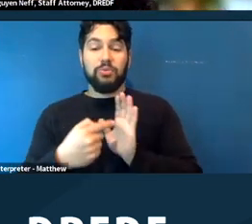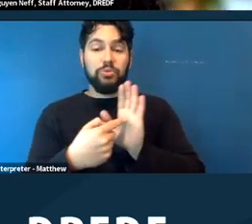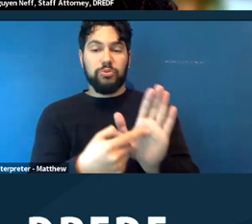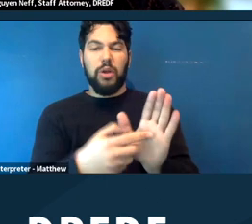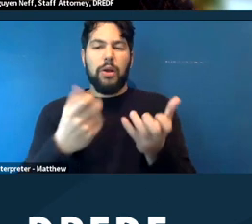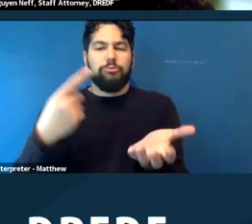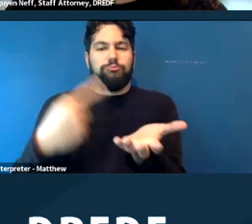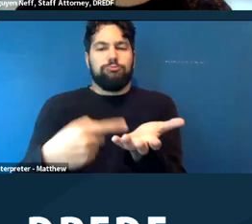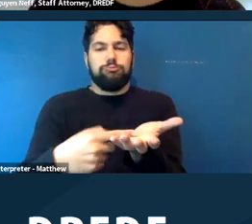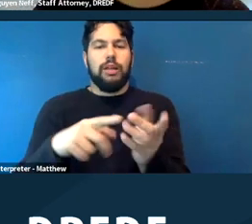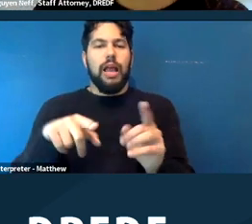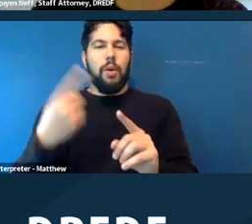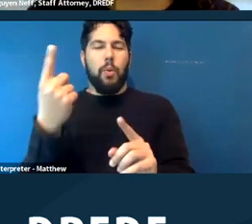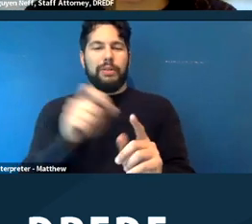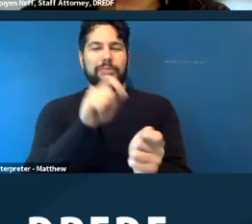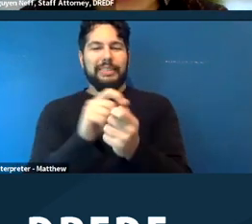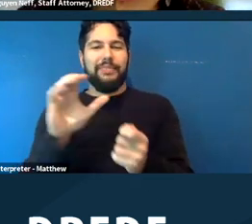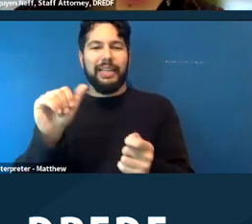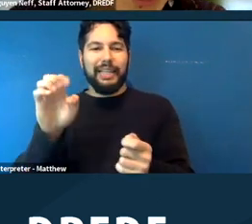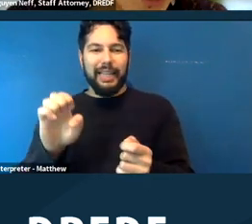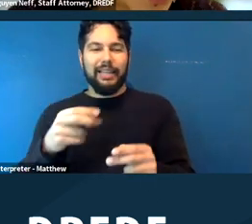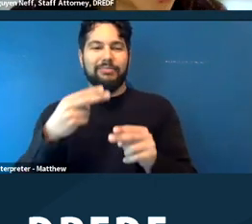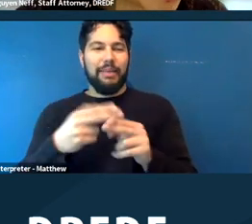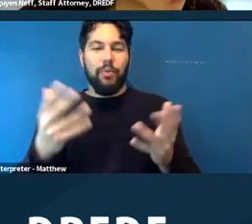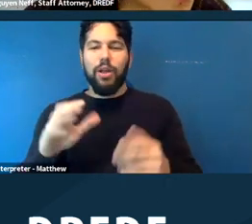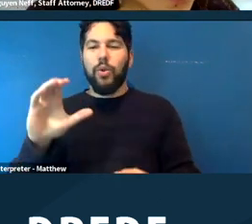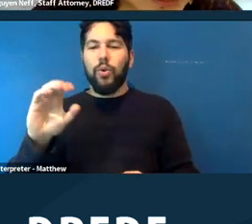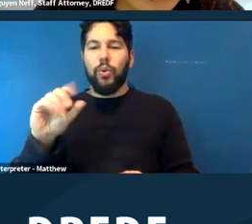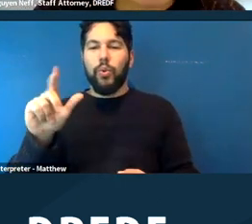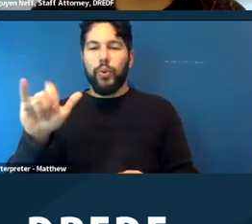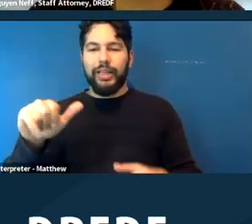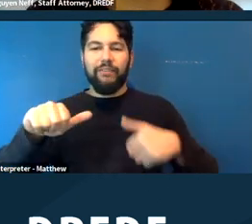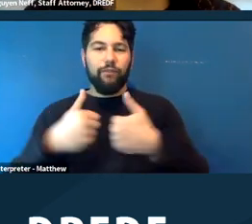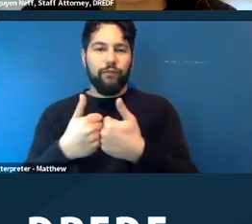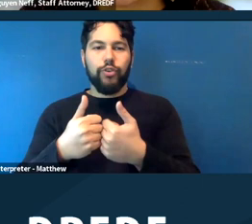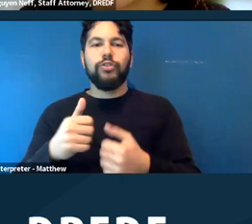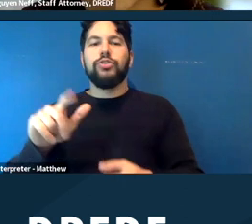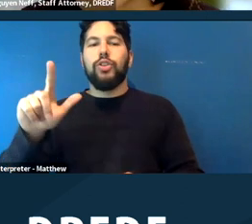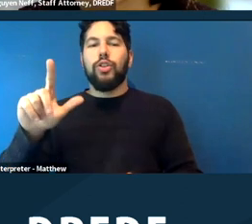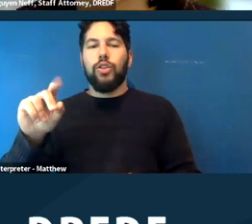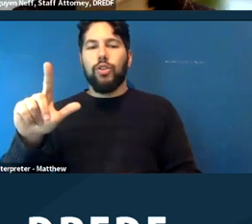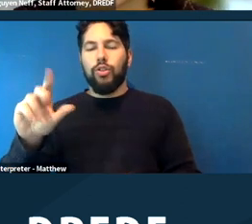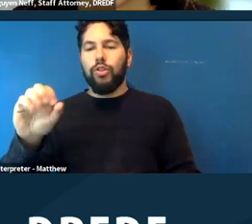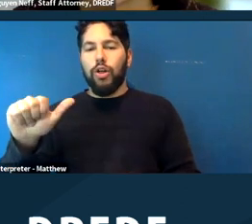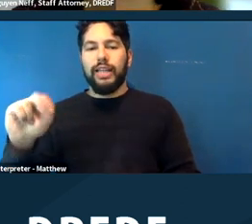the case of Cooley versus Los Angeles. In this case, this case was brought by